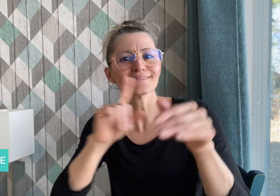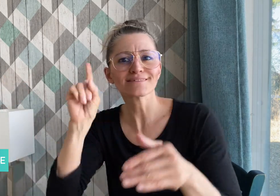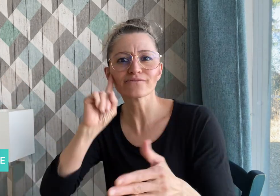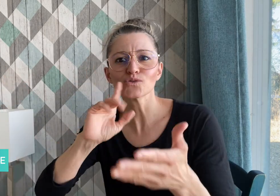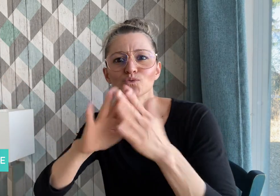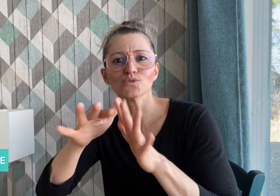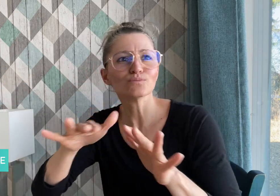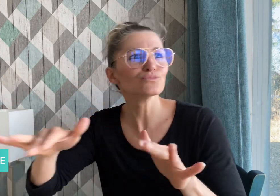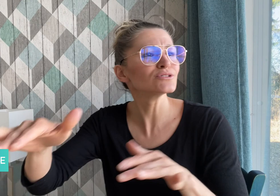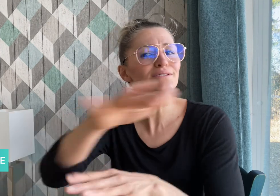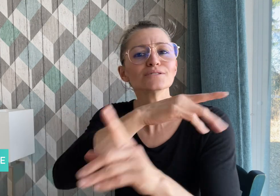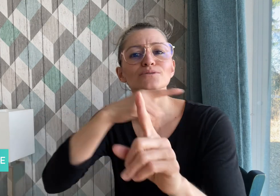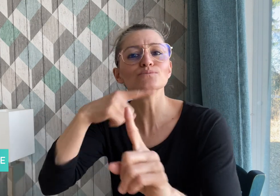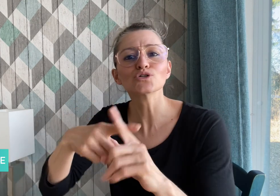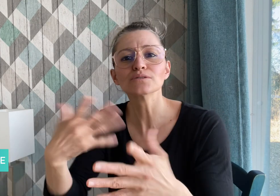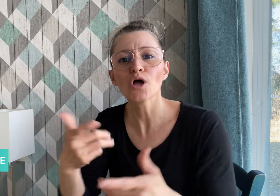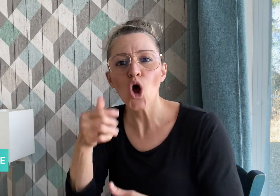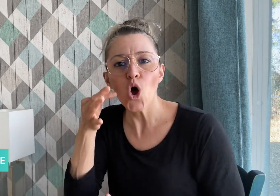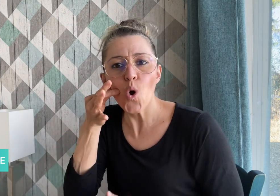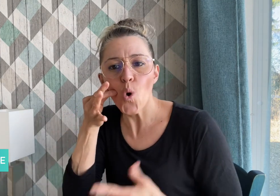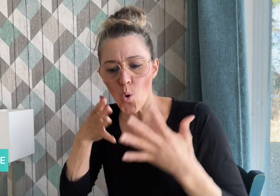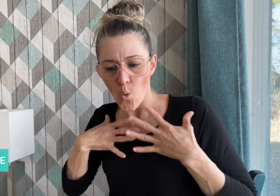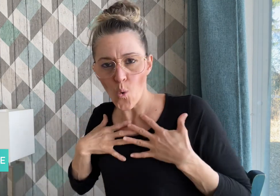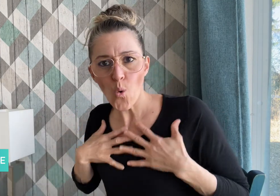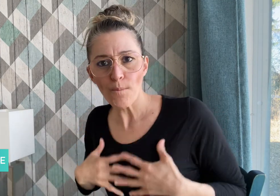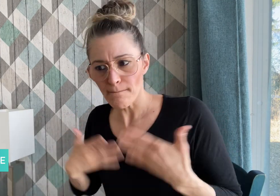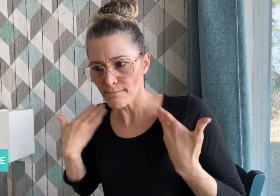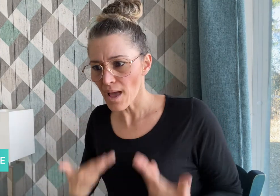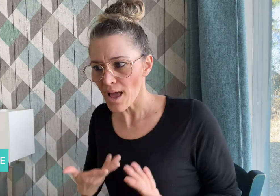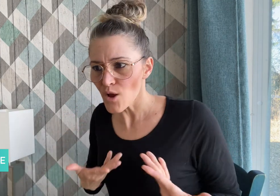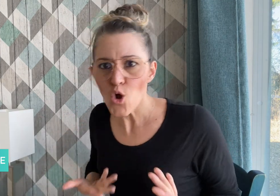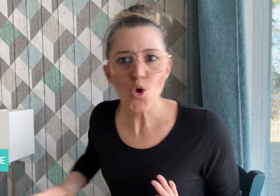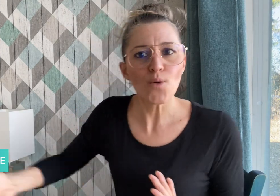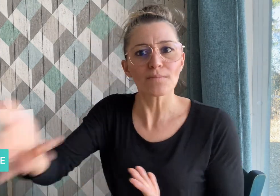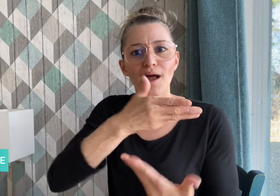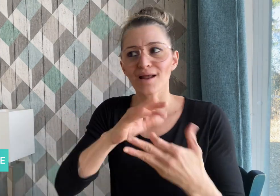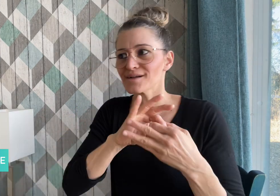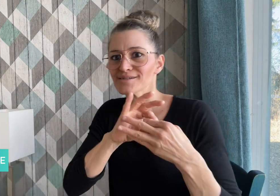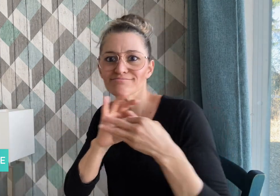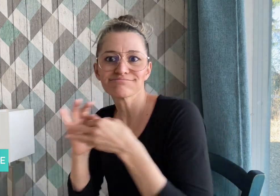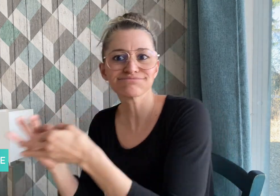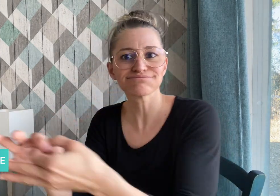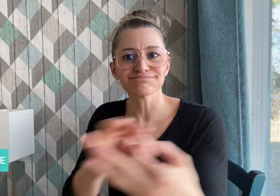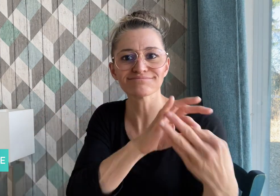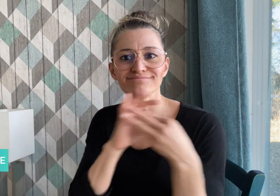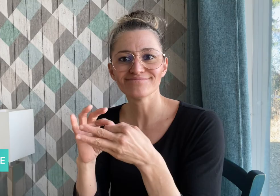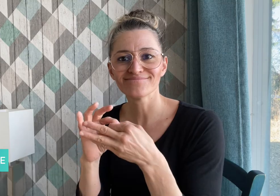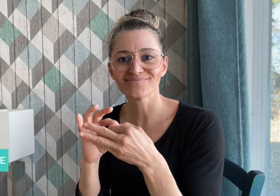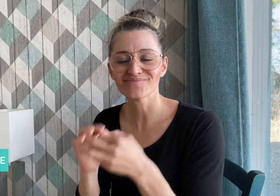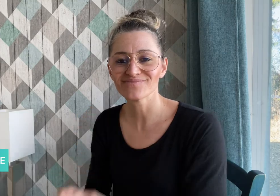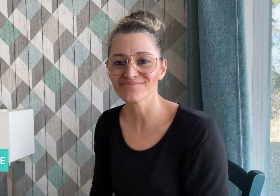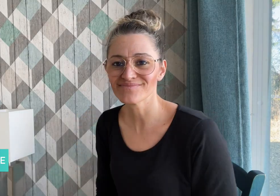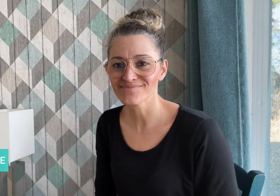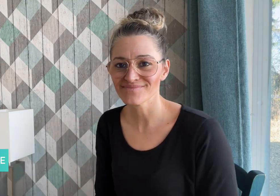journey into the Deaf community and human connection.